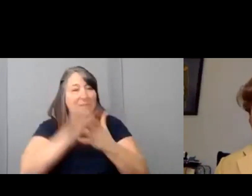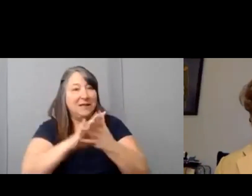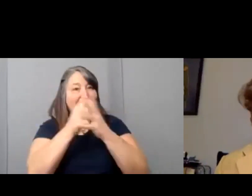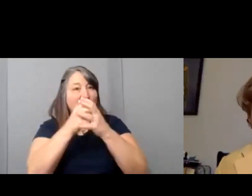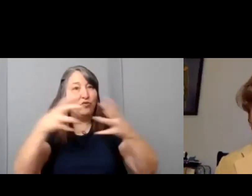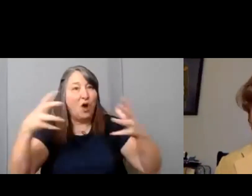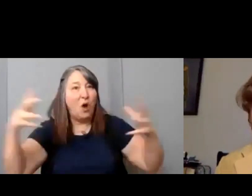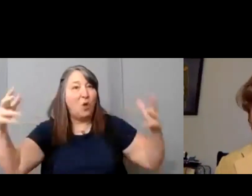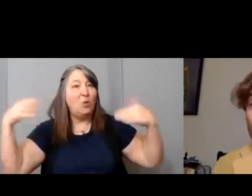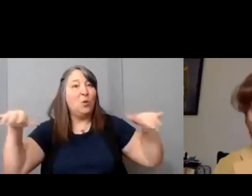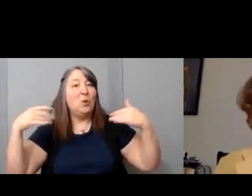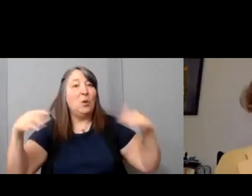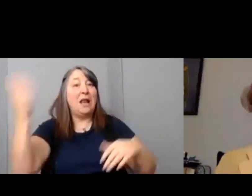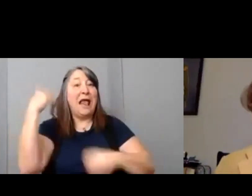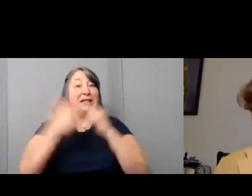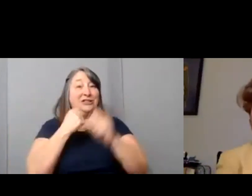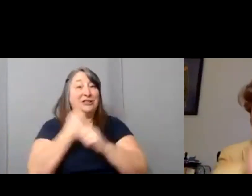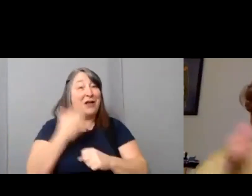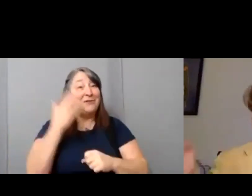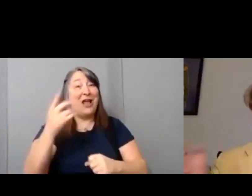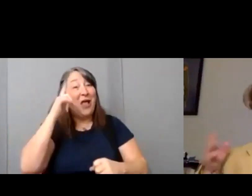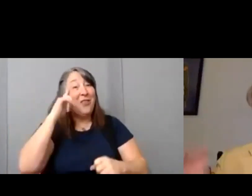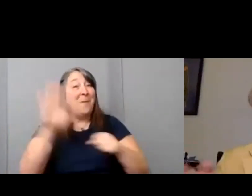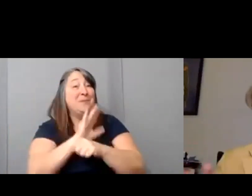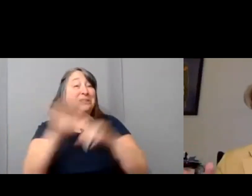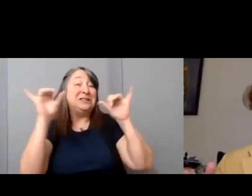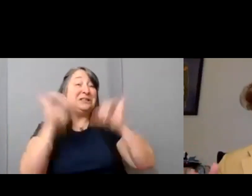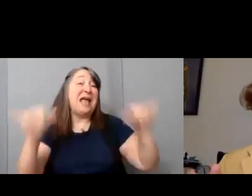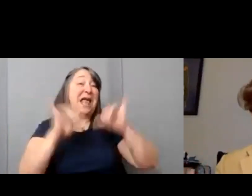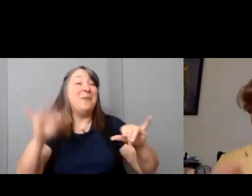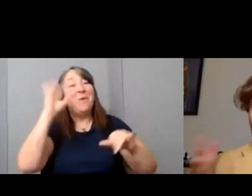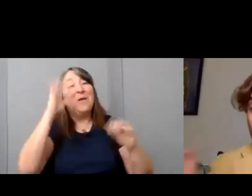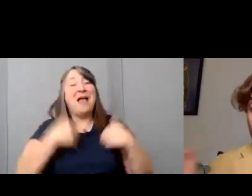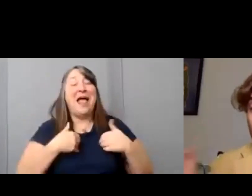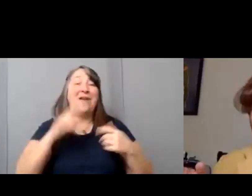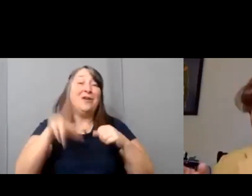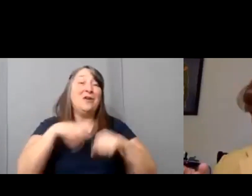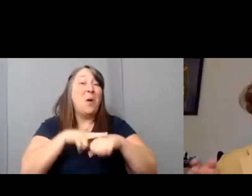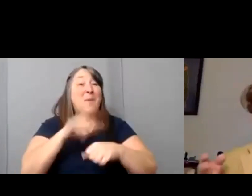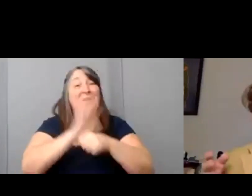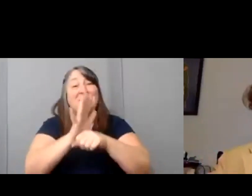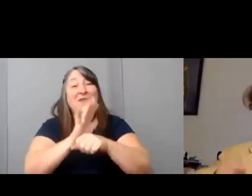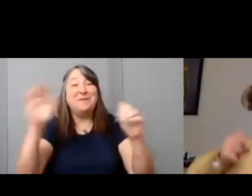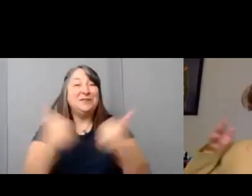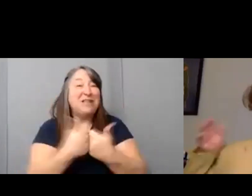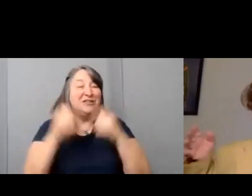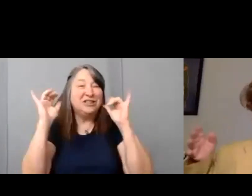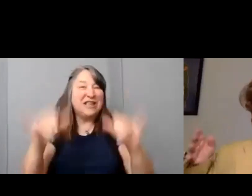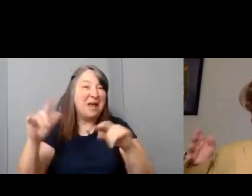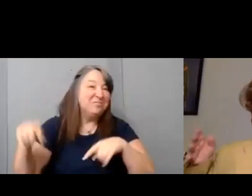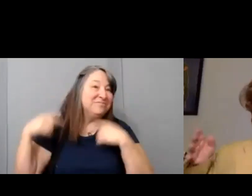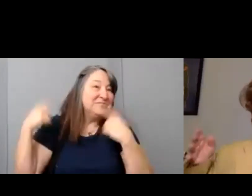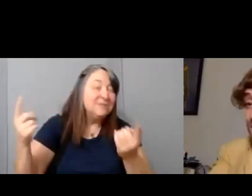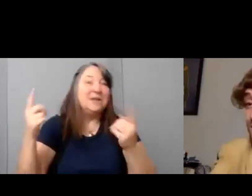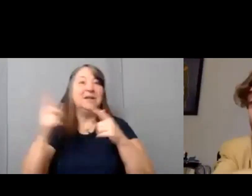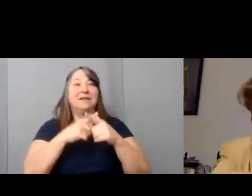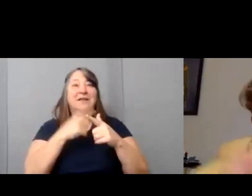I was there, and I thought it was business as usual, and we were going to have our normal film challenge as we always have. And then a little thing called the Covid19